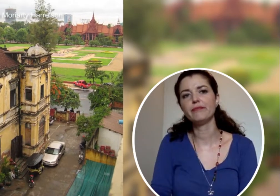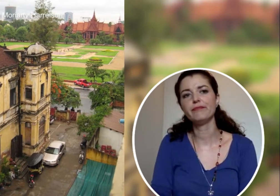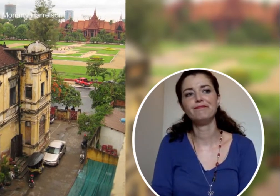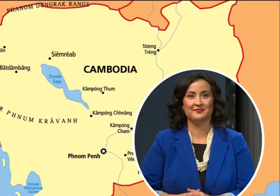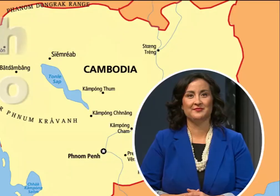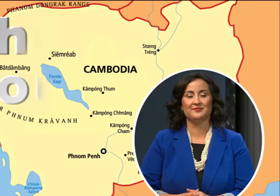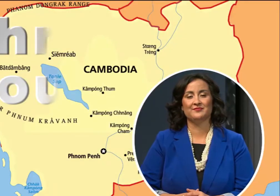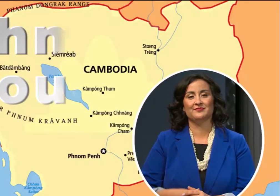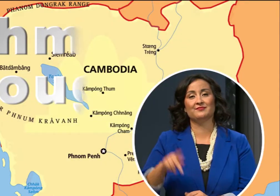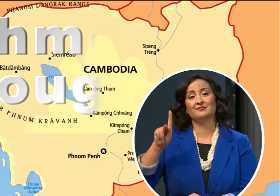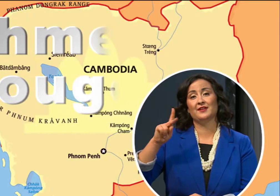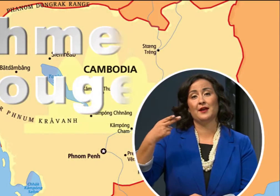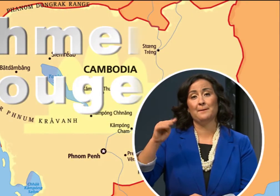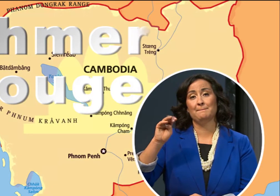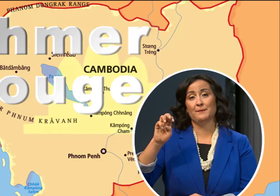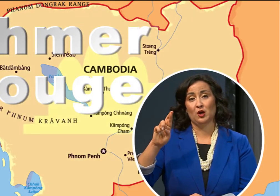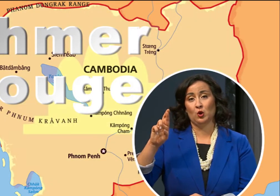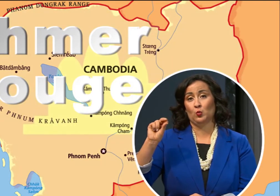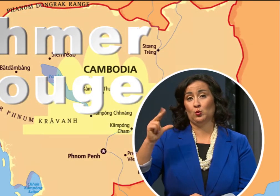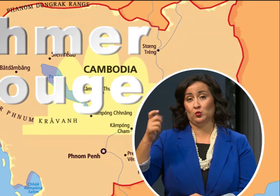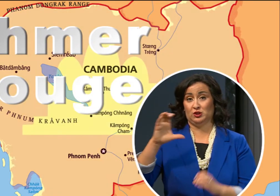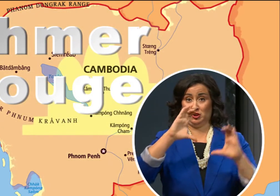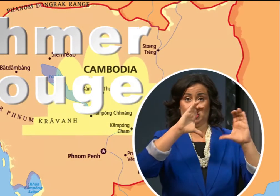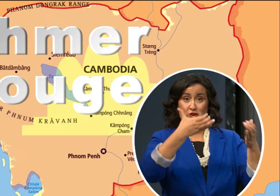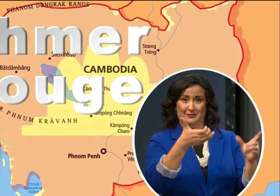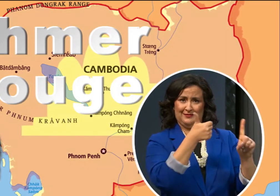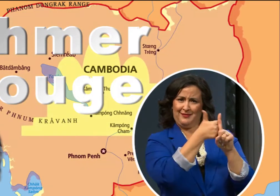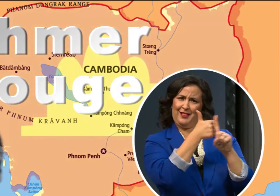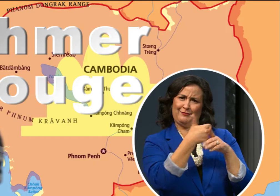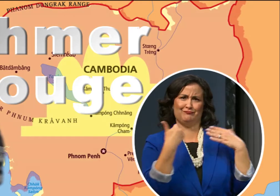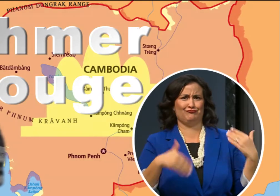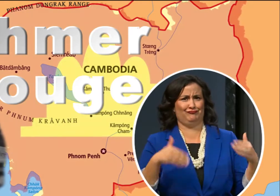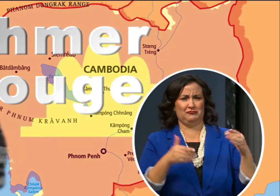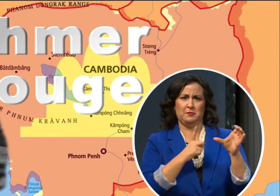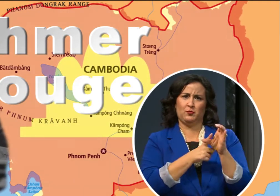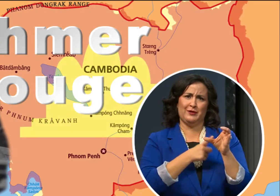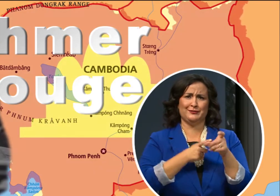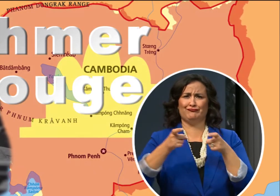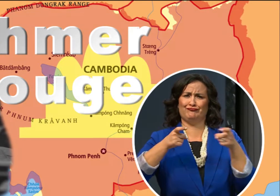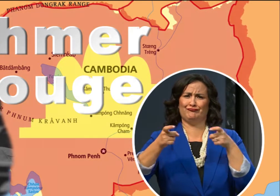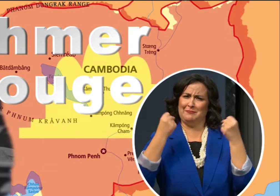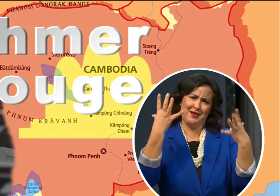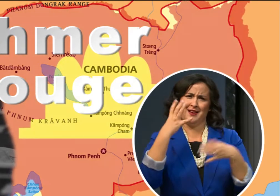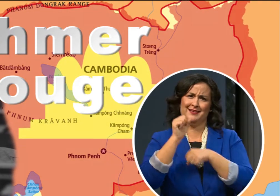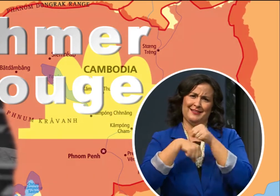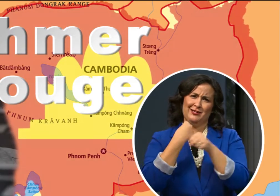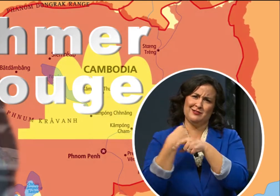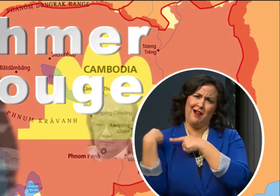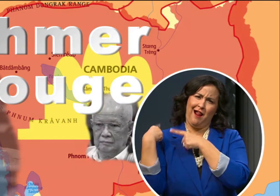The Khmer Rouge led the country as a communist government for years and was known for horrific